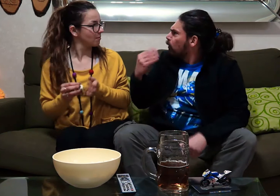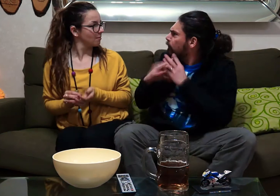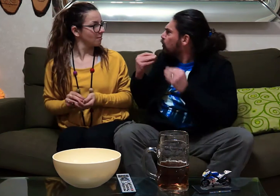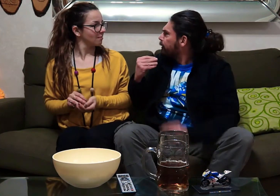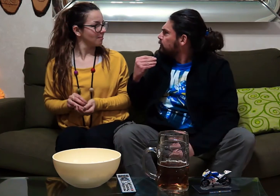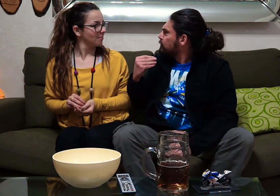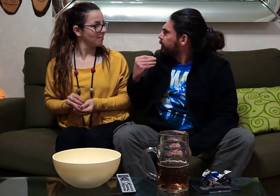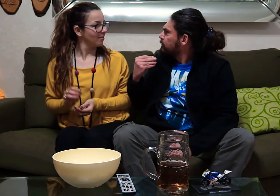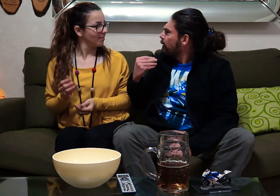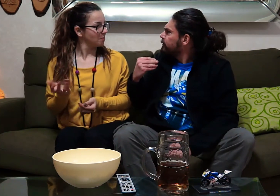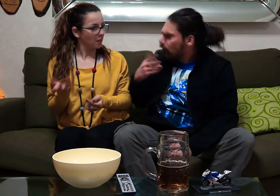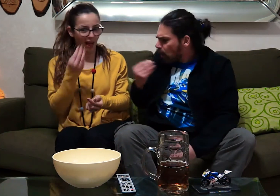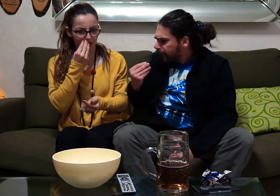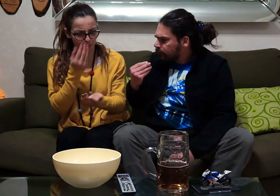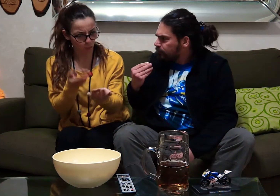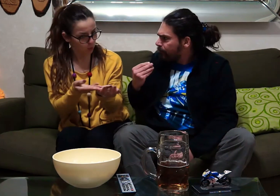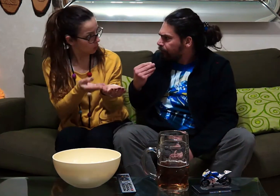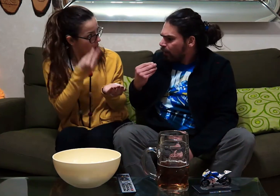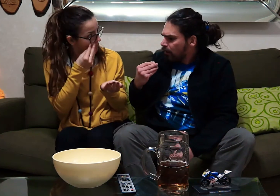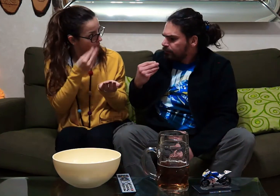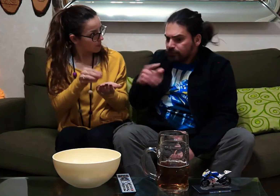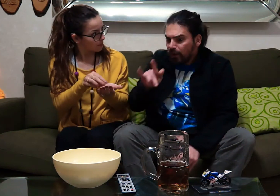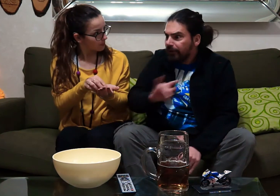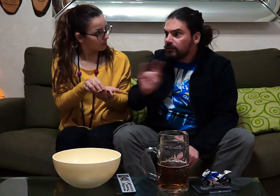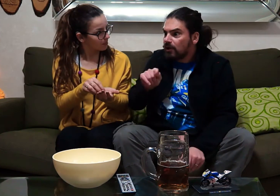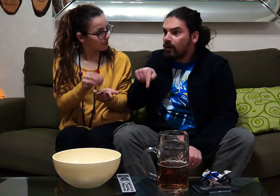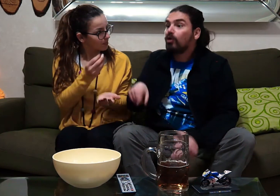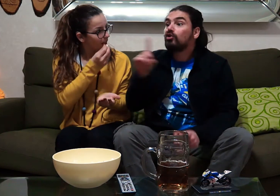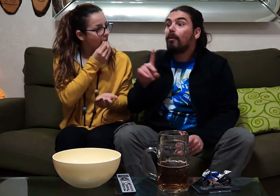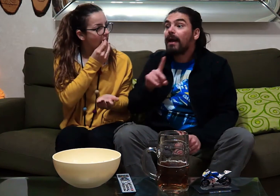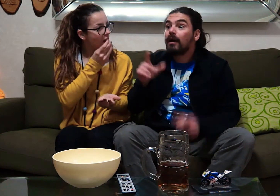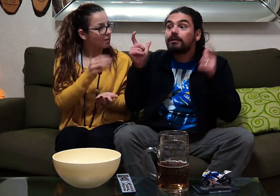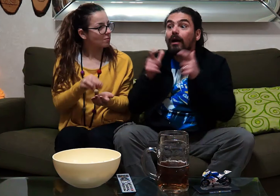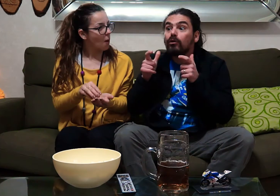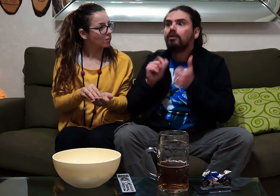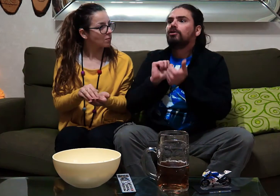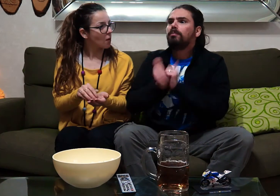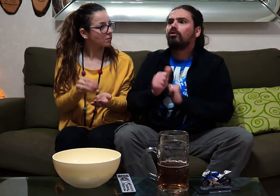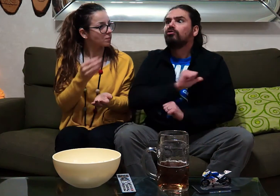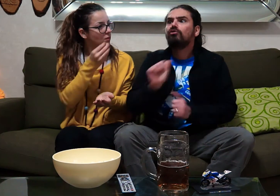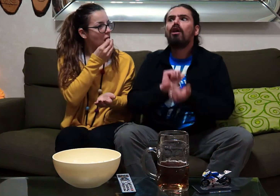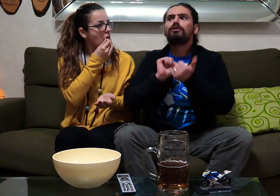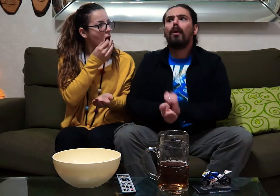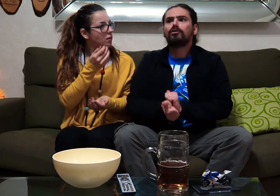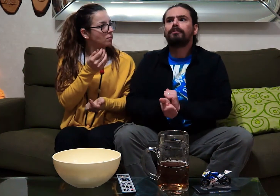what are you doing? ... I'm eating ... the remote control is not touched, today is Holy Sunday, so sport only sport